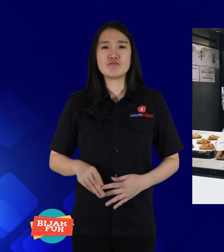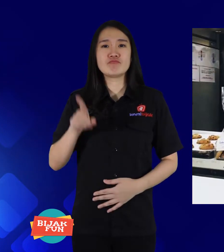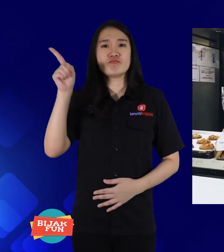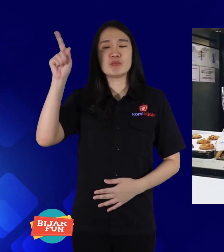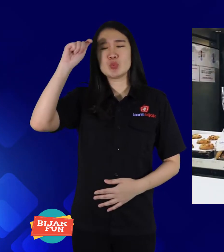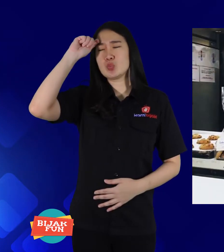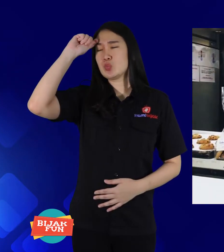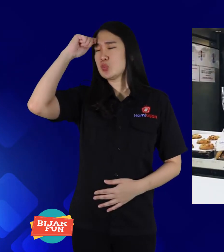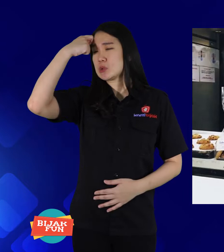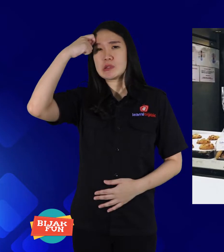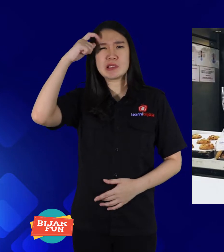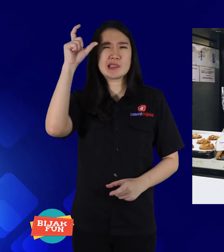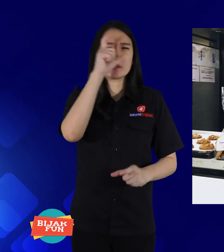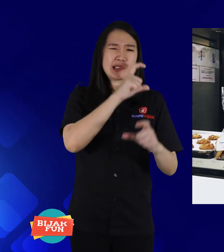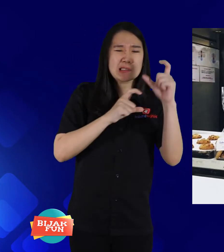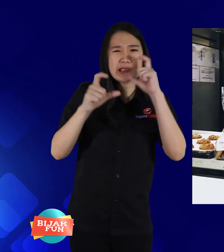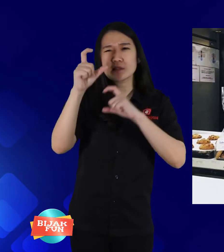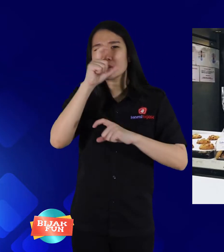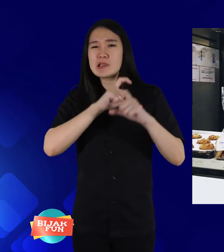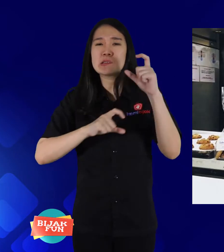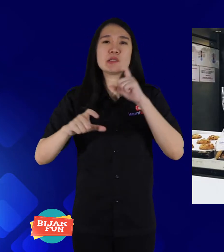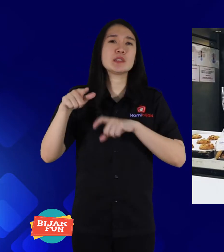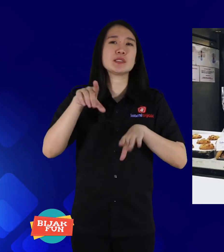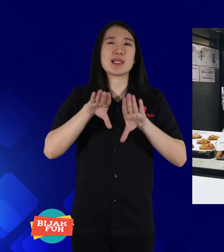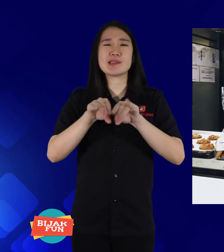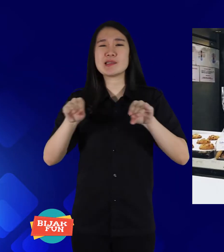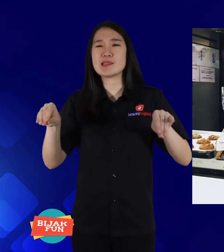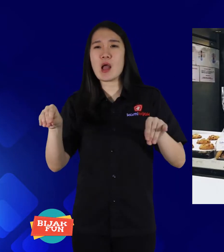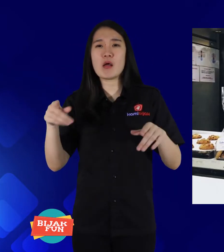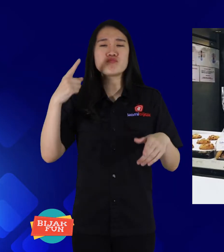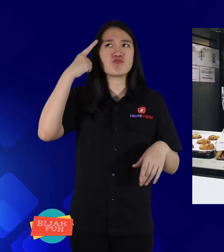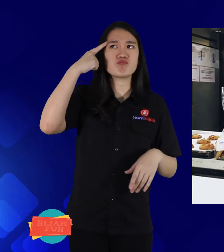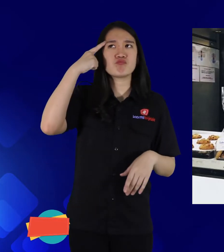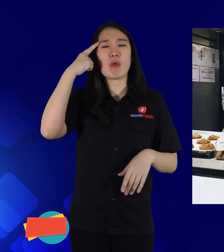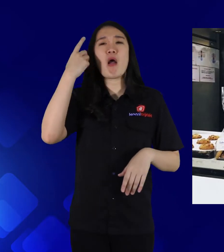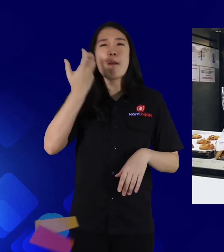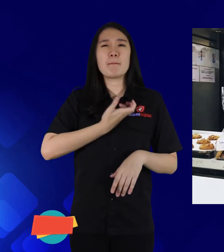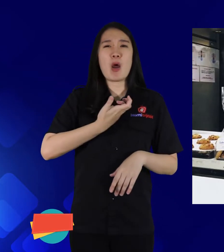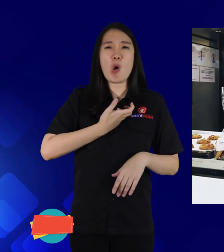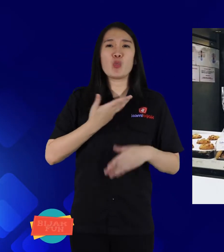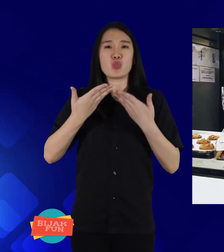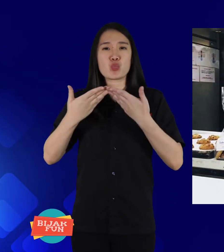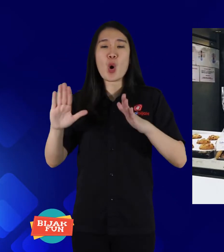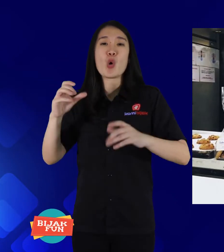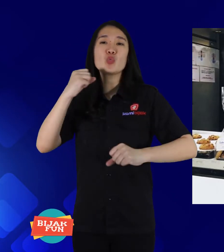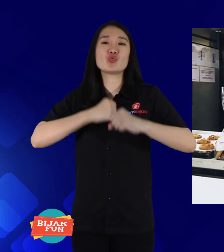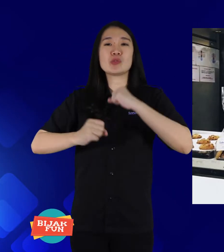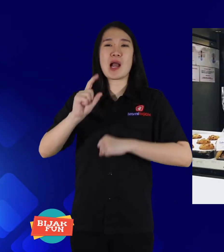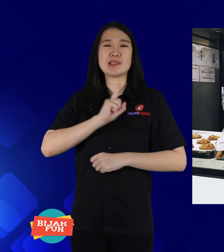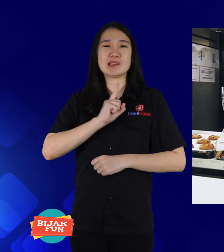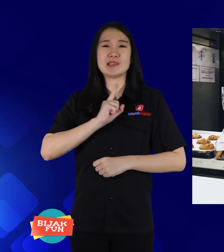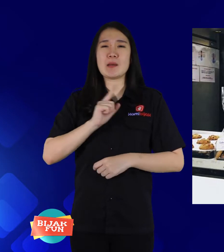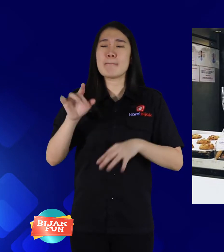He finds it difficult to find a job then think want to open your own business